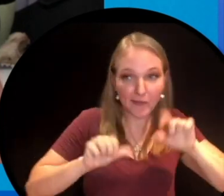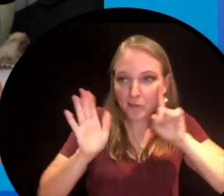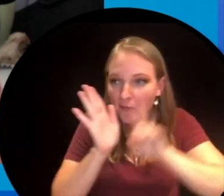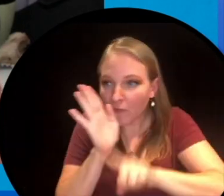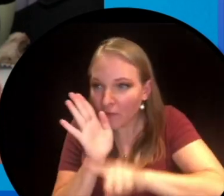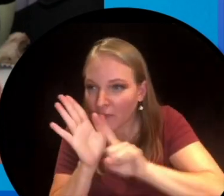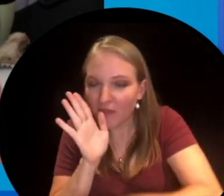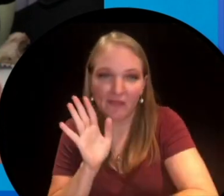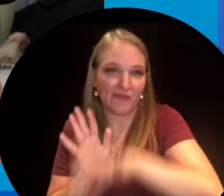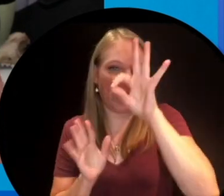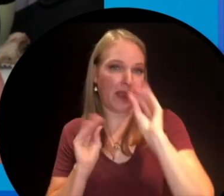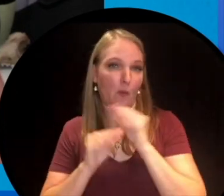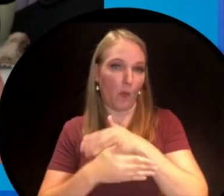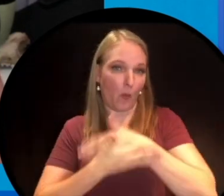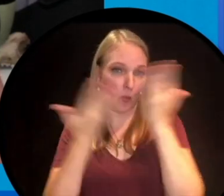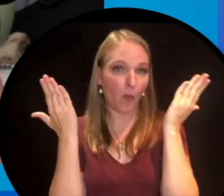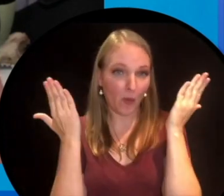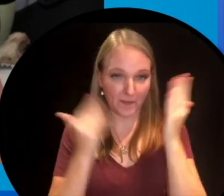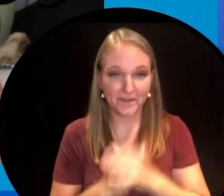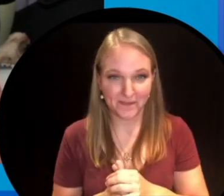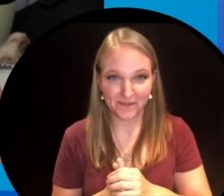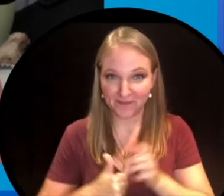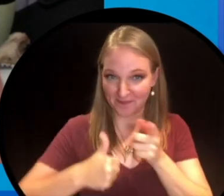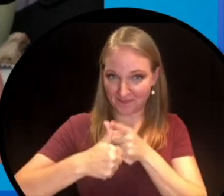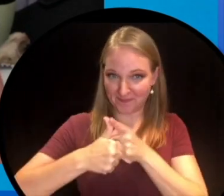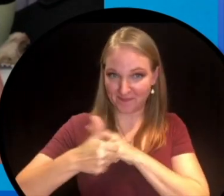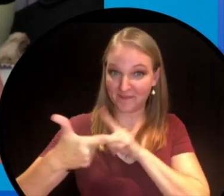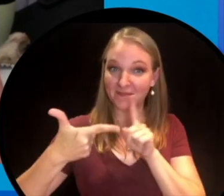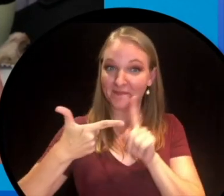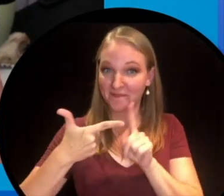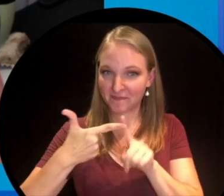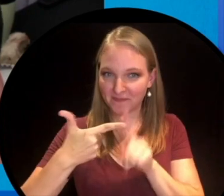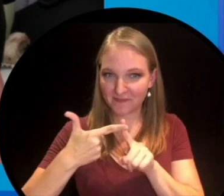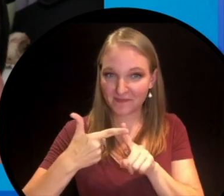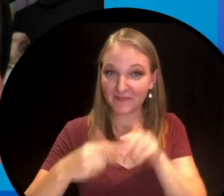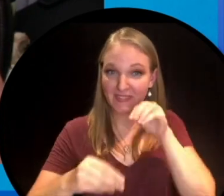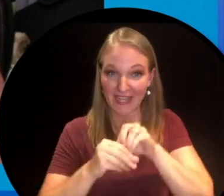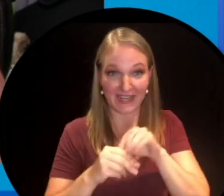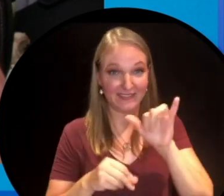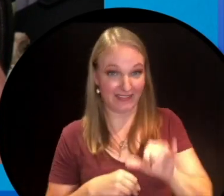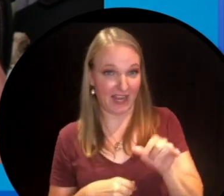not found this thing in real life. So that is the first one. The second little bit of trivia